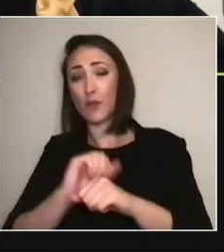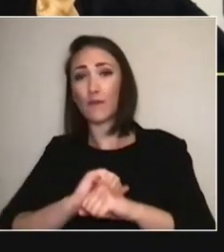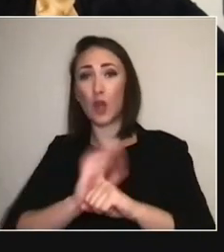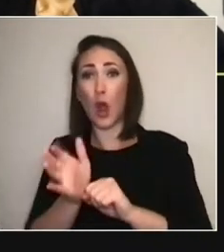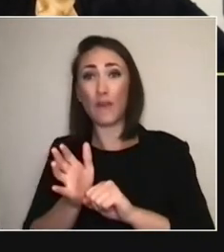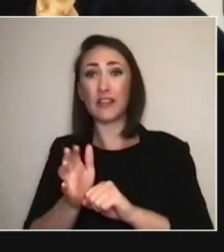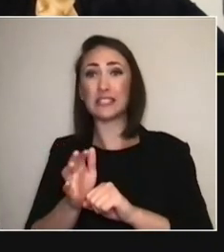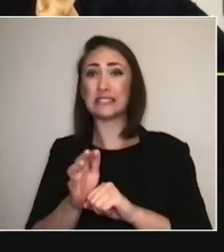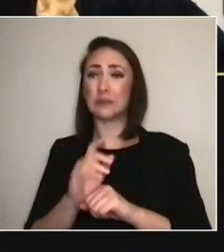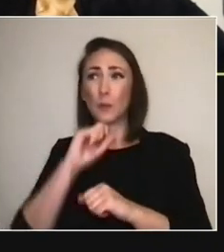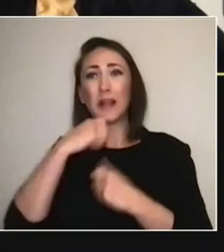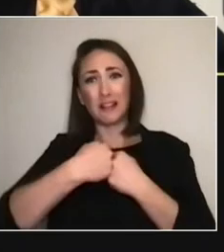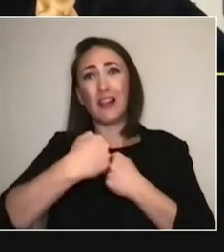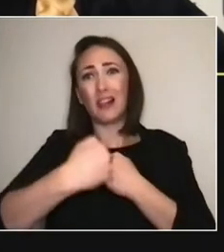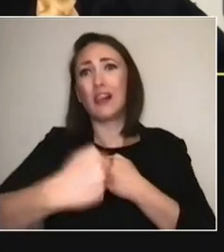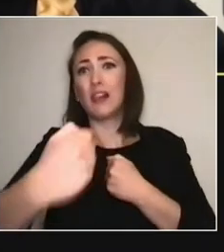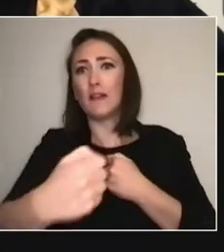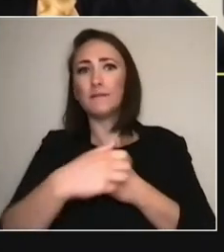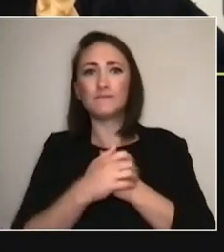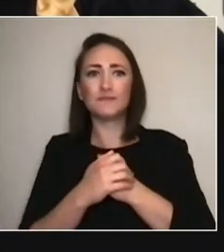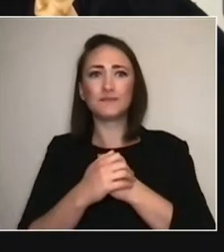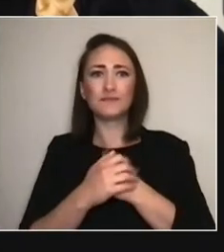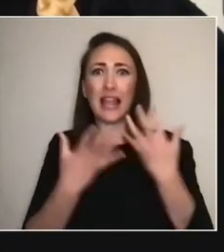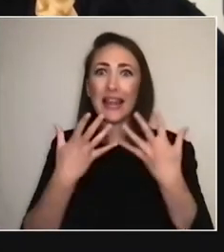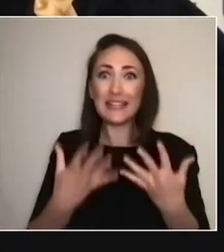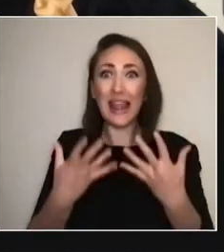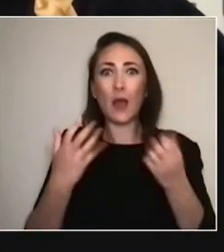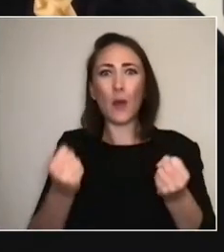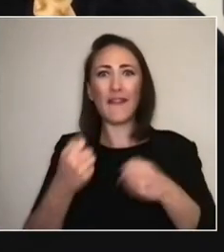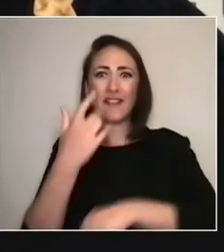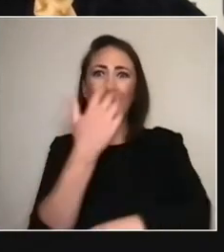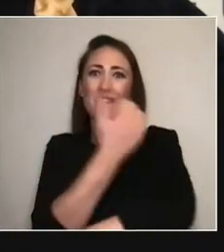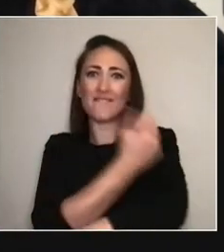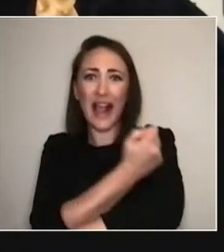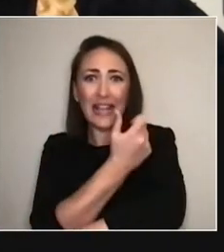we've got this vaccine and everyone's having a hot girl summer or whatever. - (BOTH CHUCKLE)